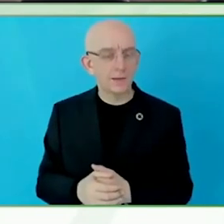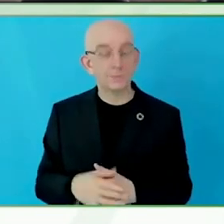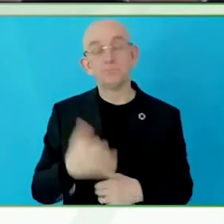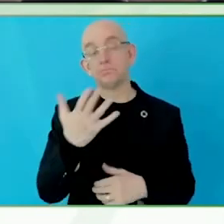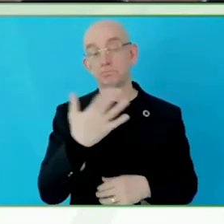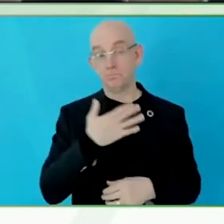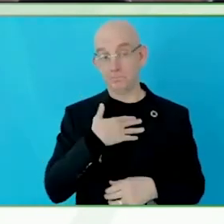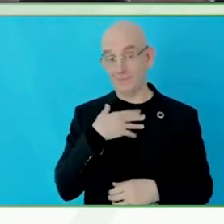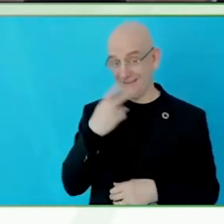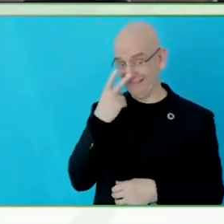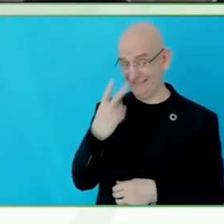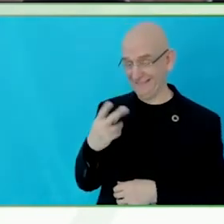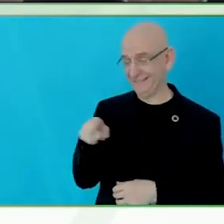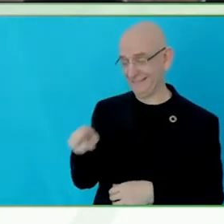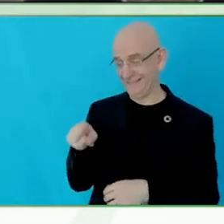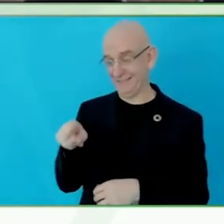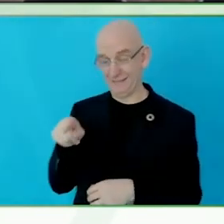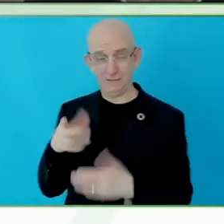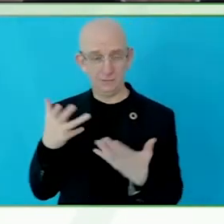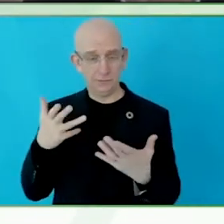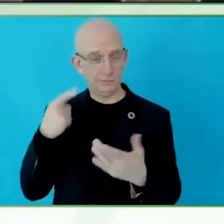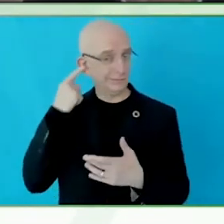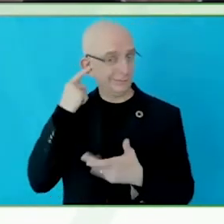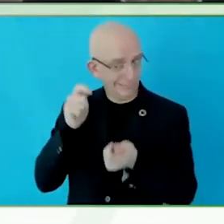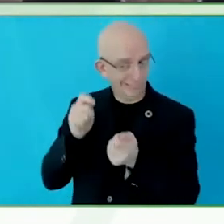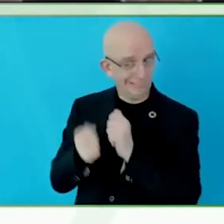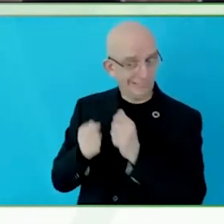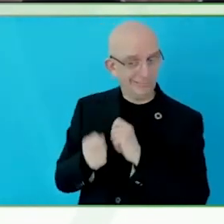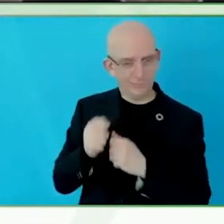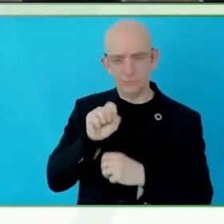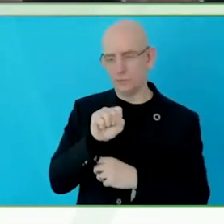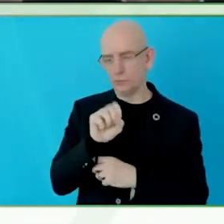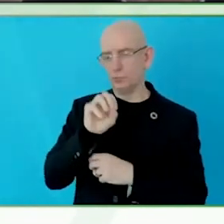we know, that we are losing findings, because our field of